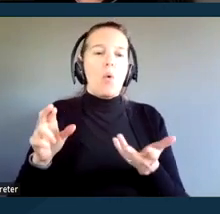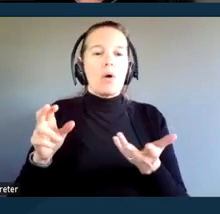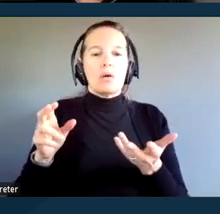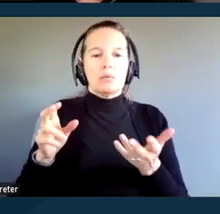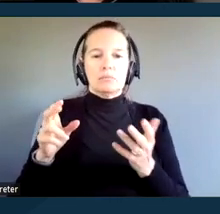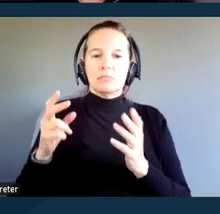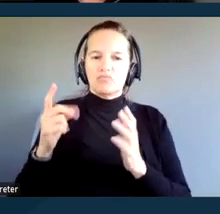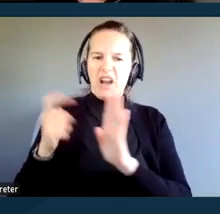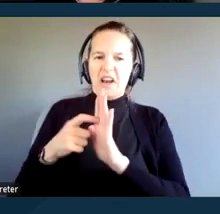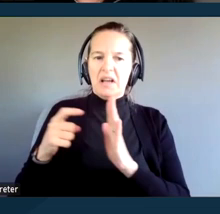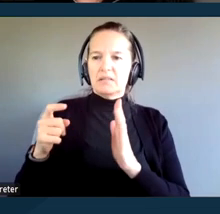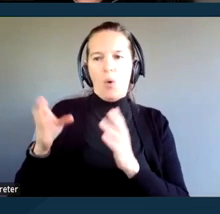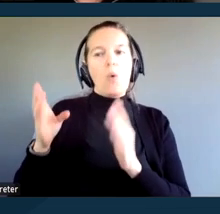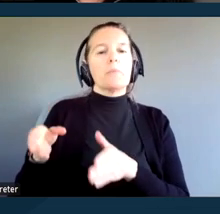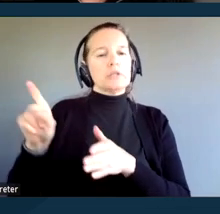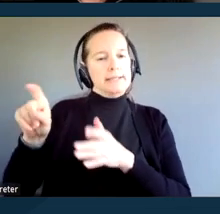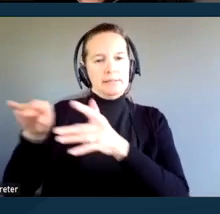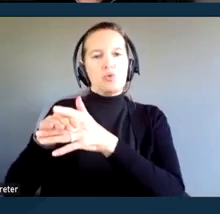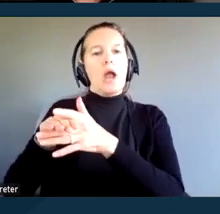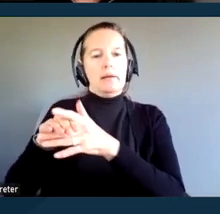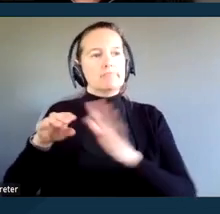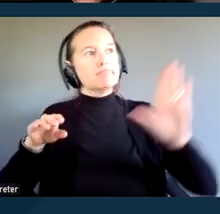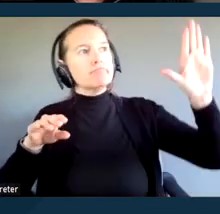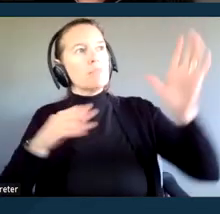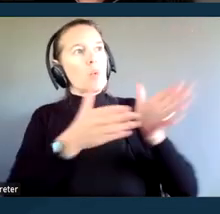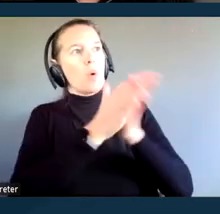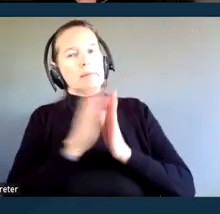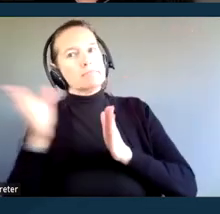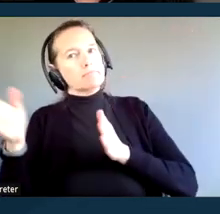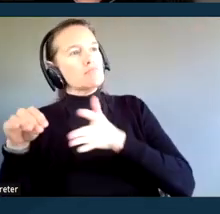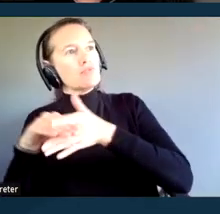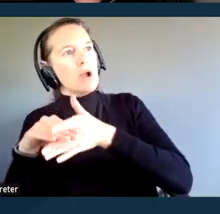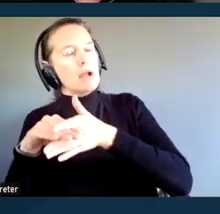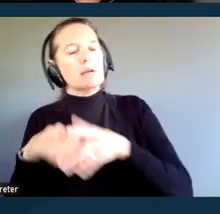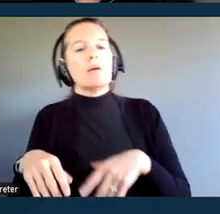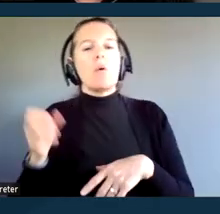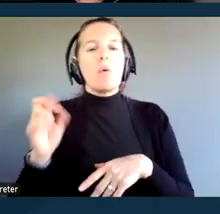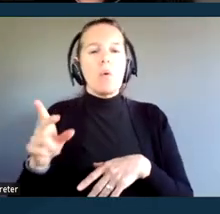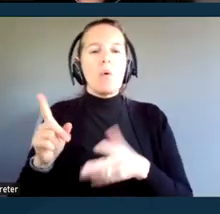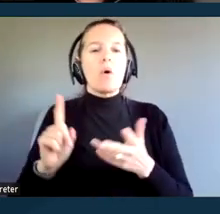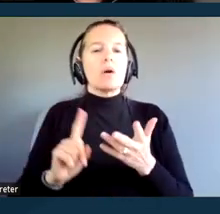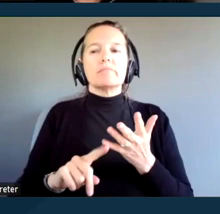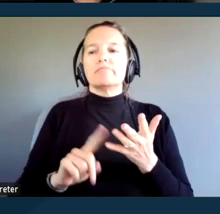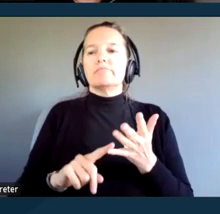and requesting that on their behalf, or using alternative means of communication,